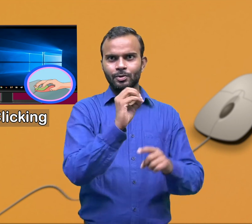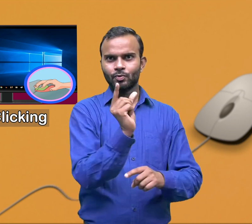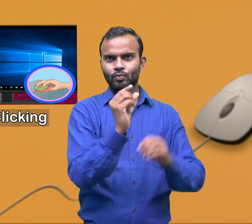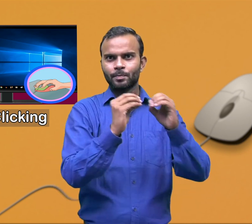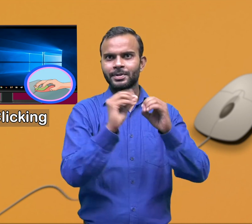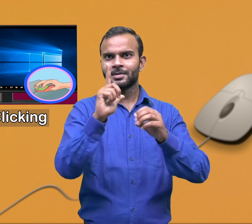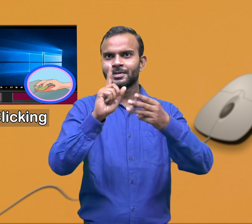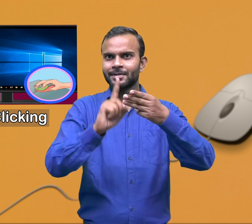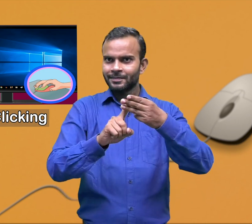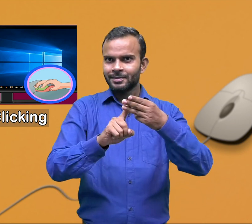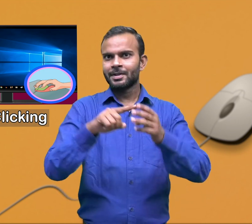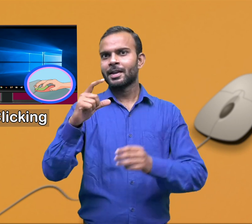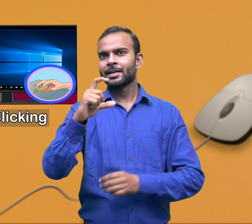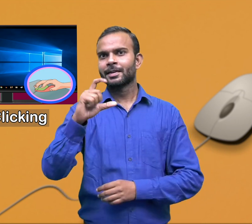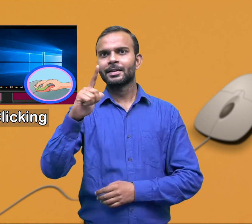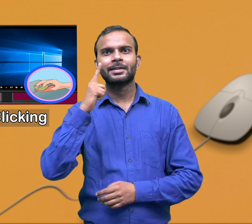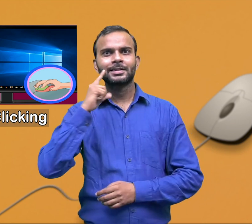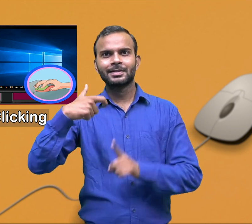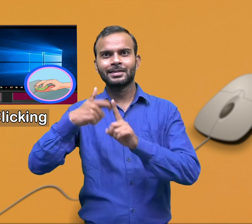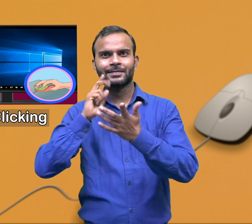Double clicking